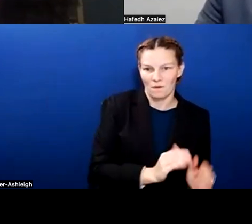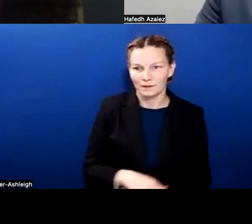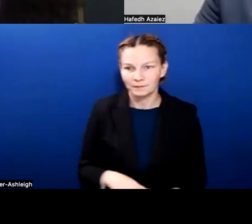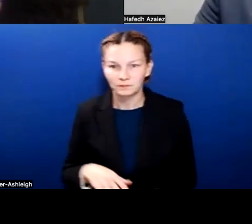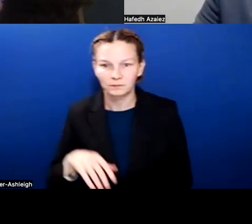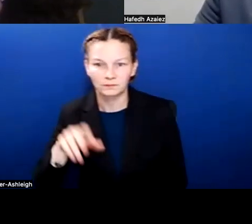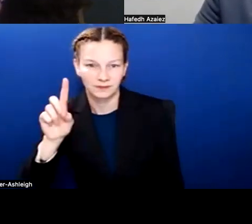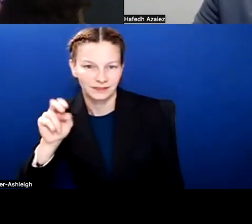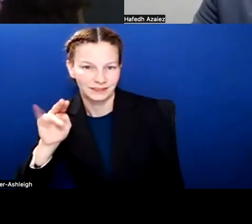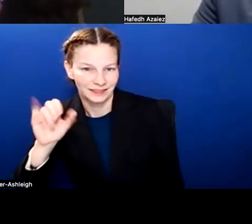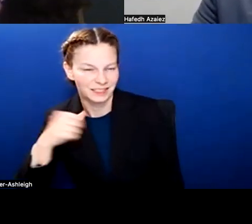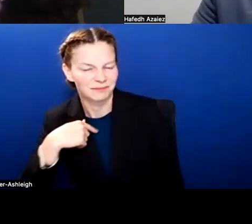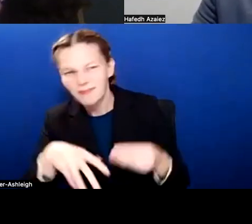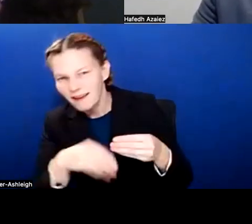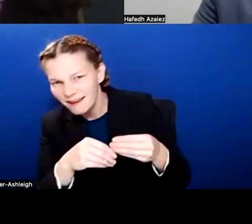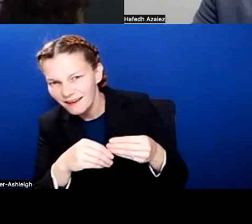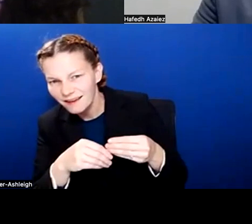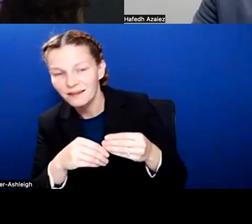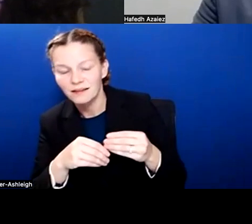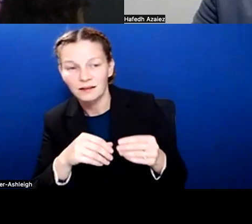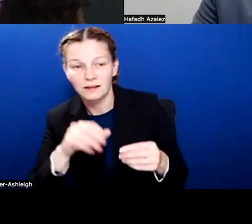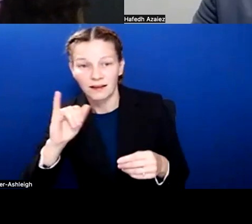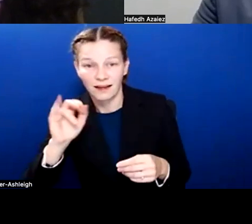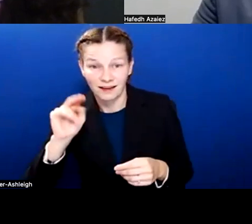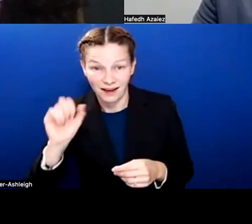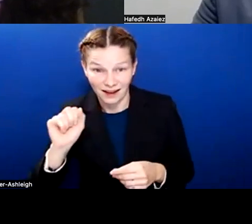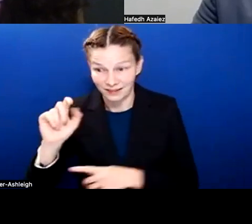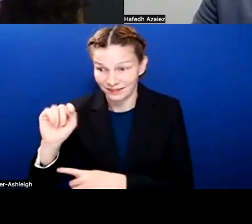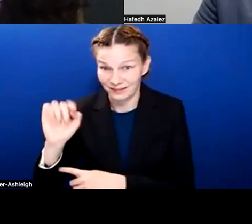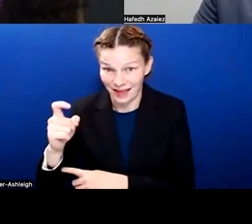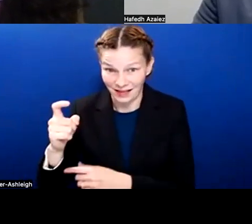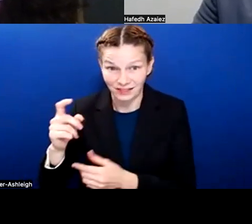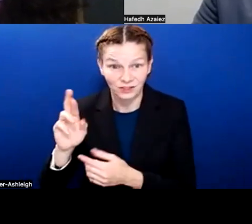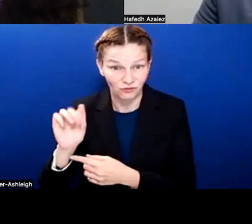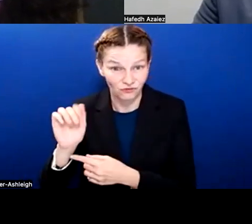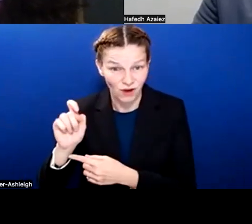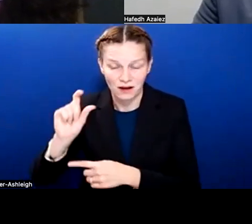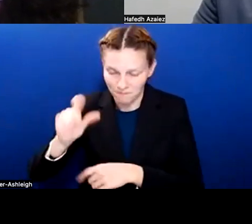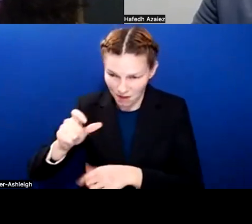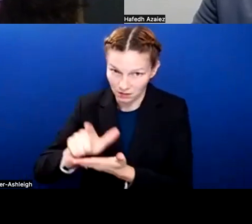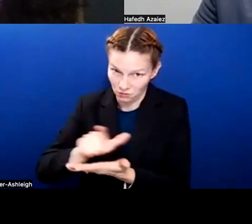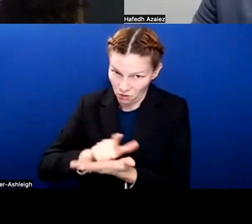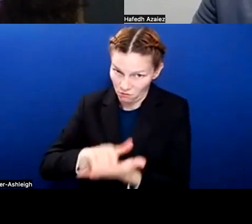you must set an I&S tax rate that covers the principle in interest for the payments for that year.